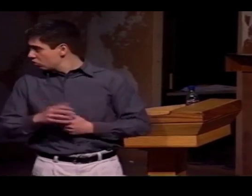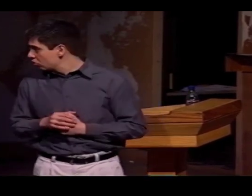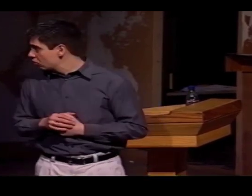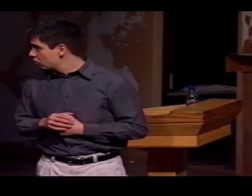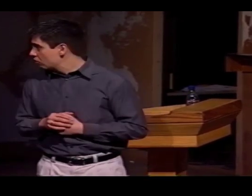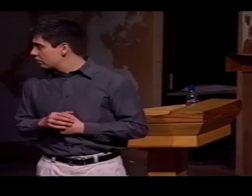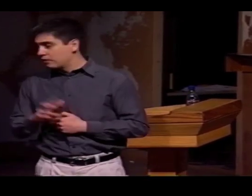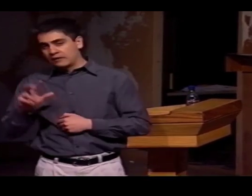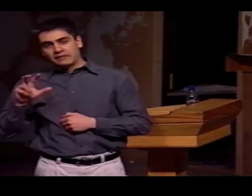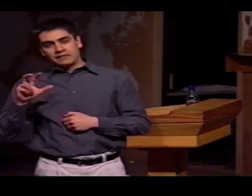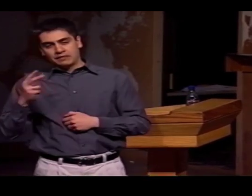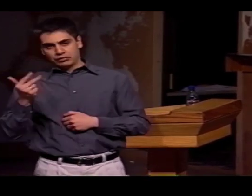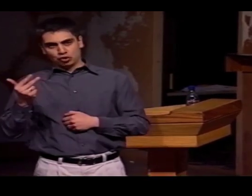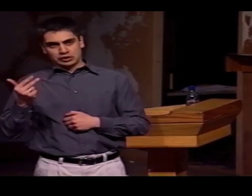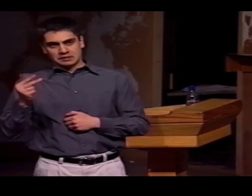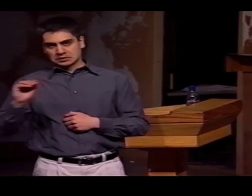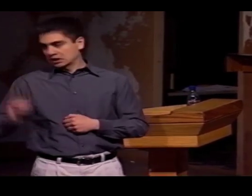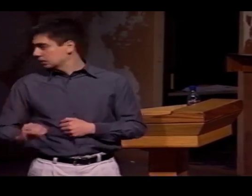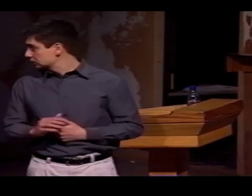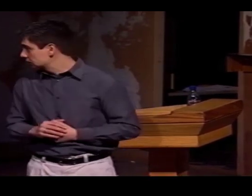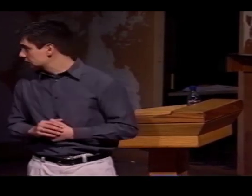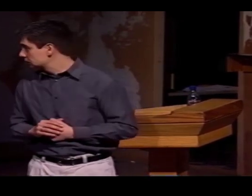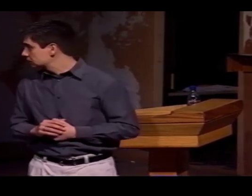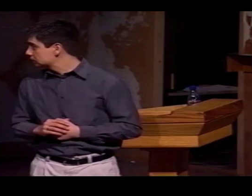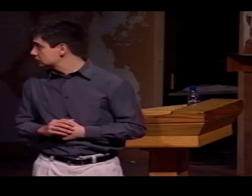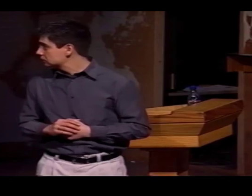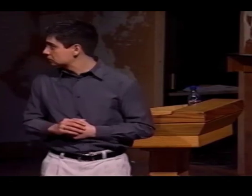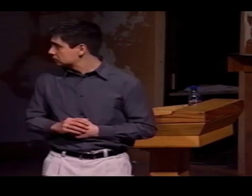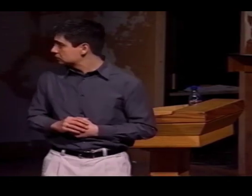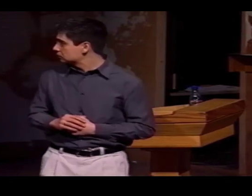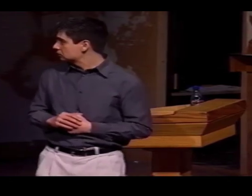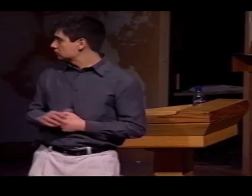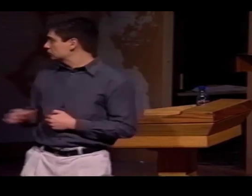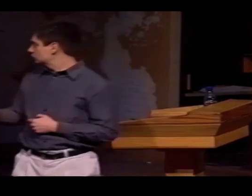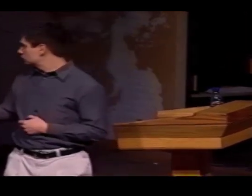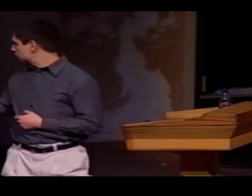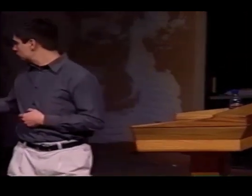IN THE GESTURE CATEGORY, IT WAS 13% OF THE TOTAL DATA.